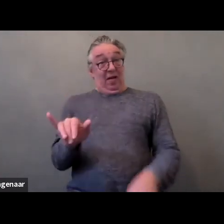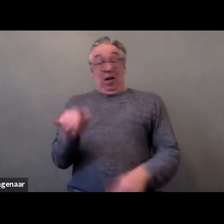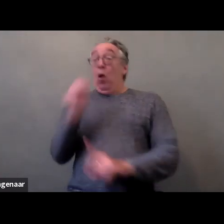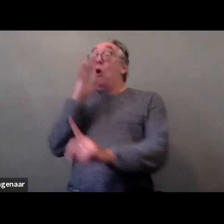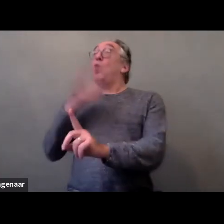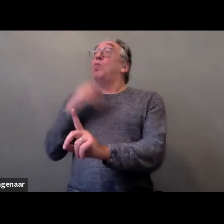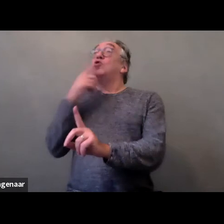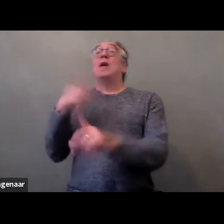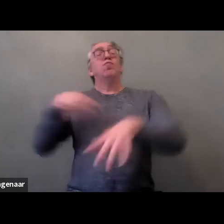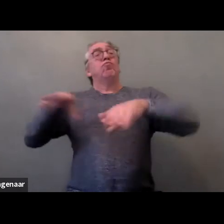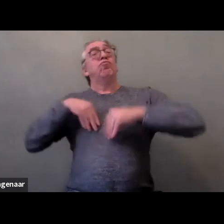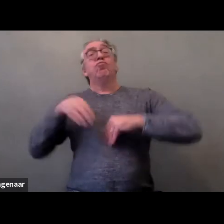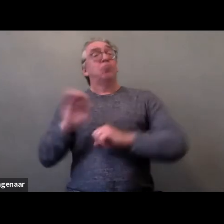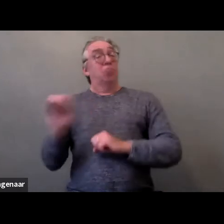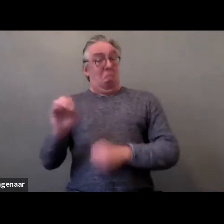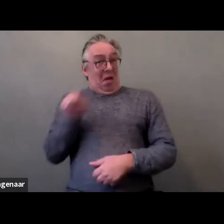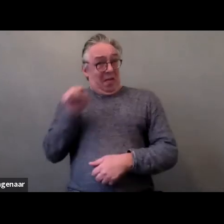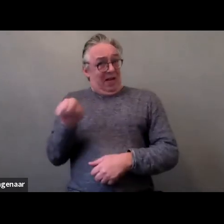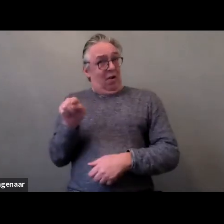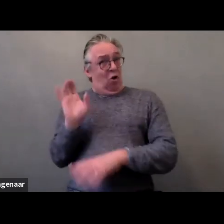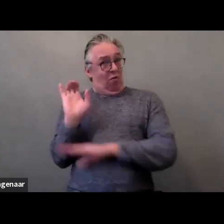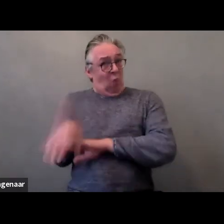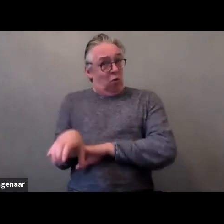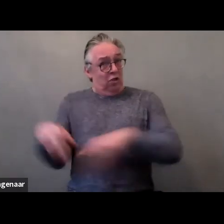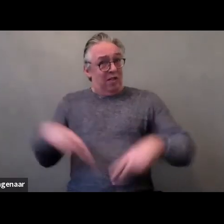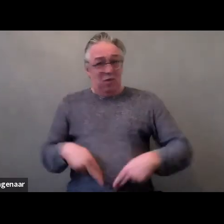it breeches different articles of the CRPD,